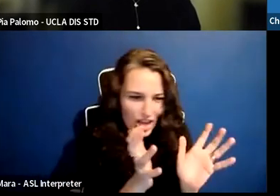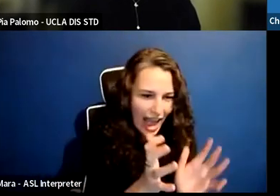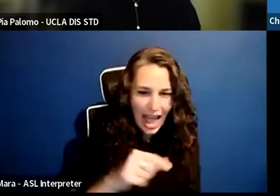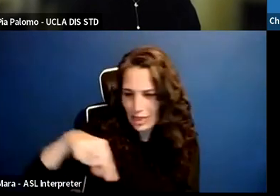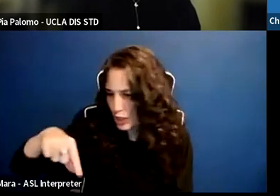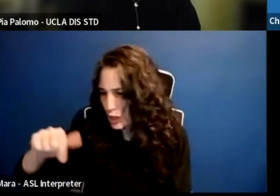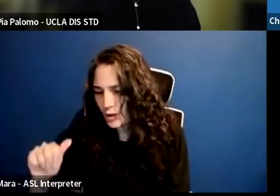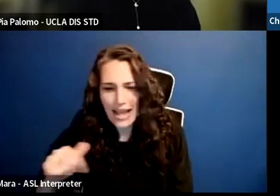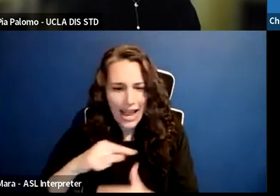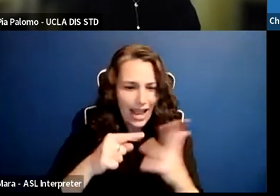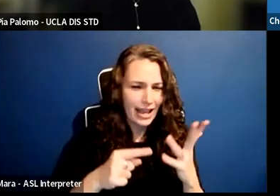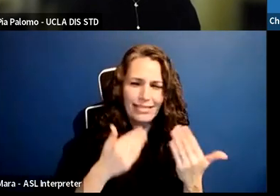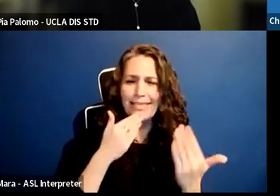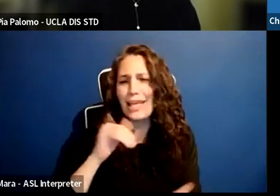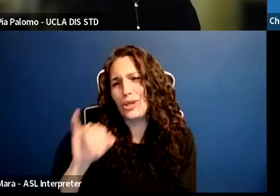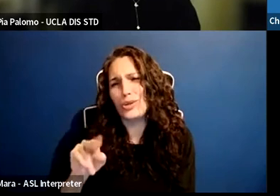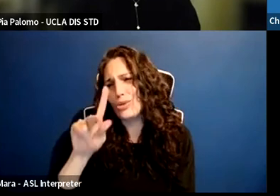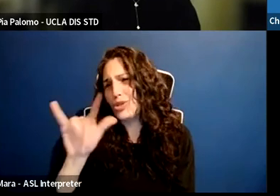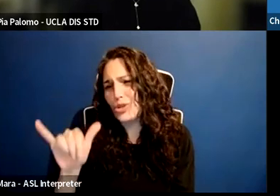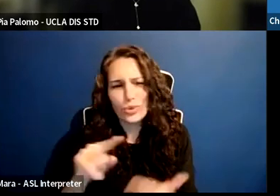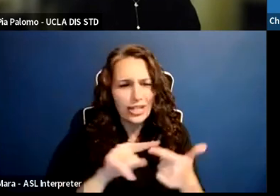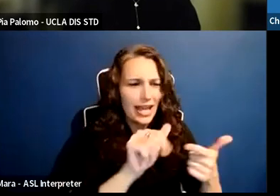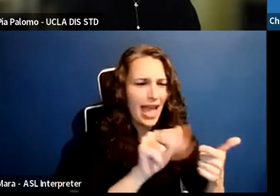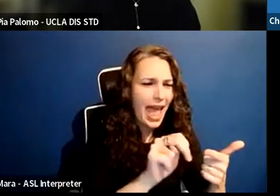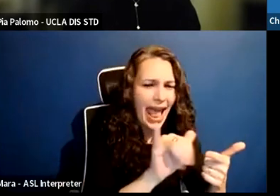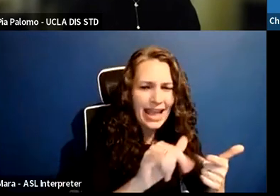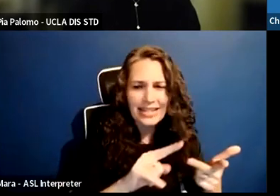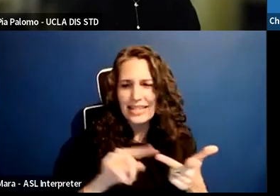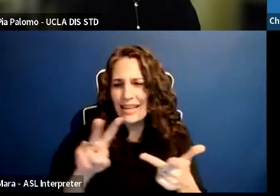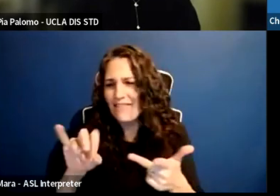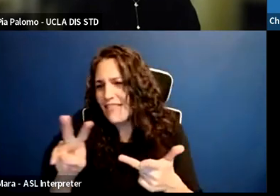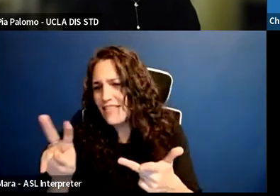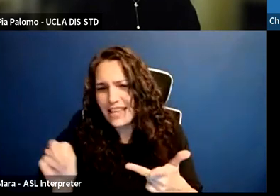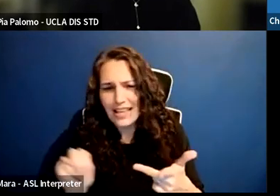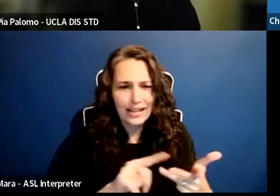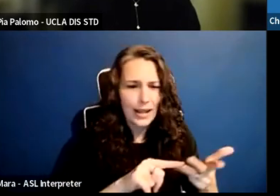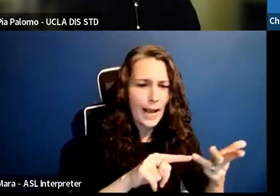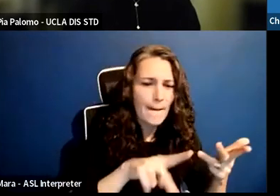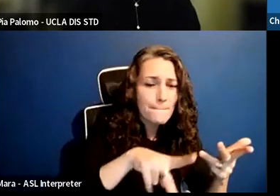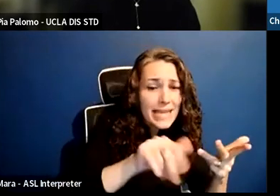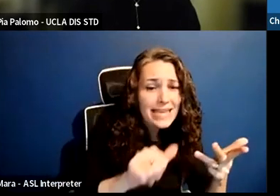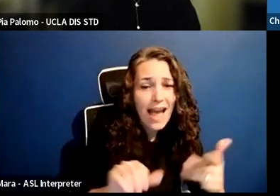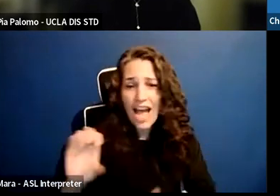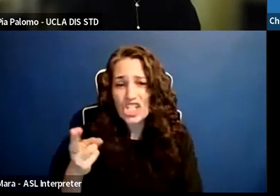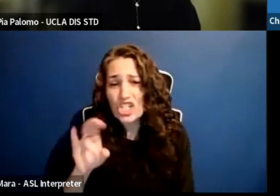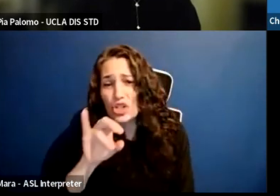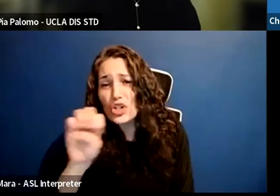most important to Judy Heumann, to Andy Imparato, to Vivian Haun, to Pia and Cherisse who helped facilitate the Q and A.